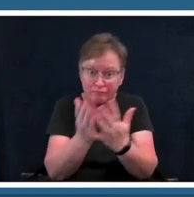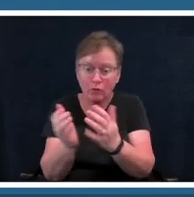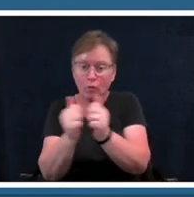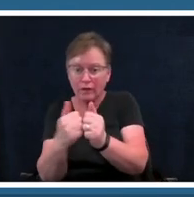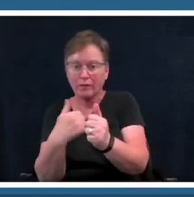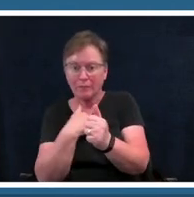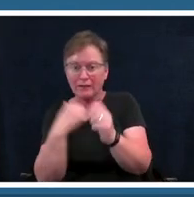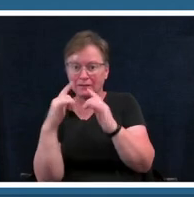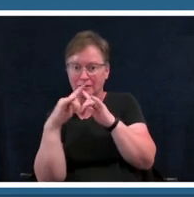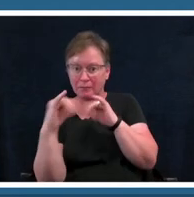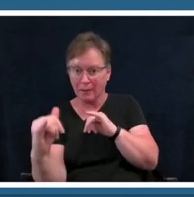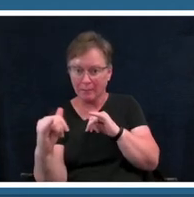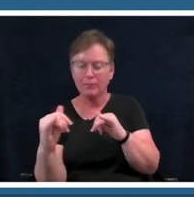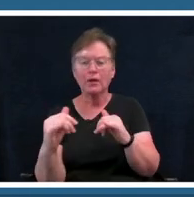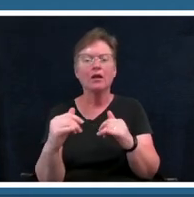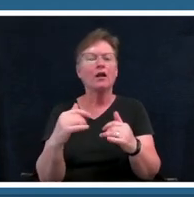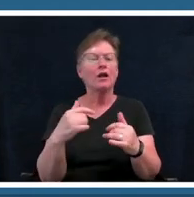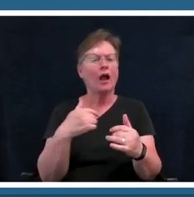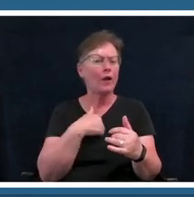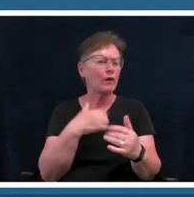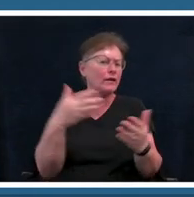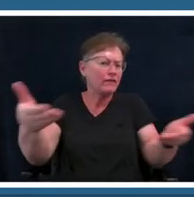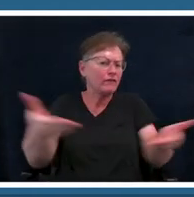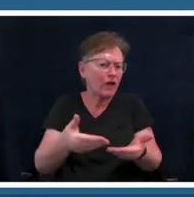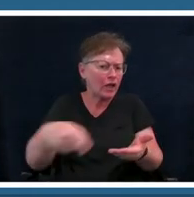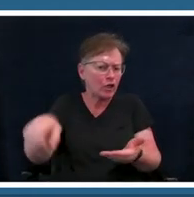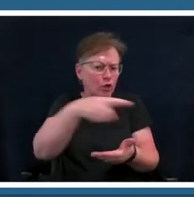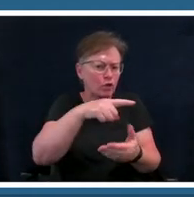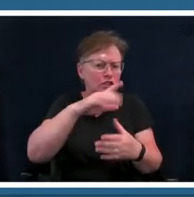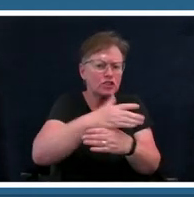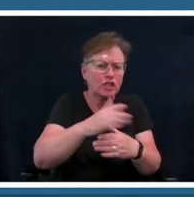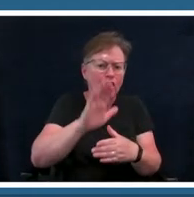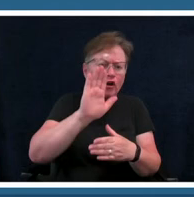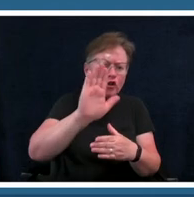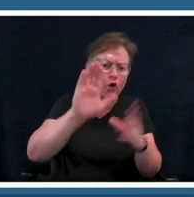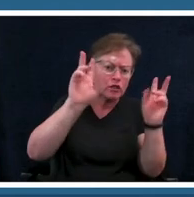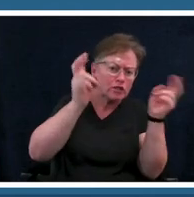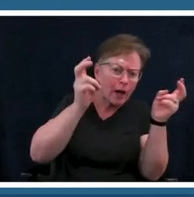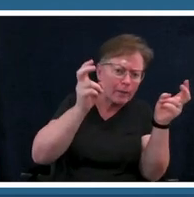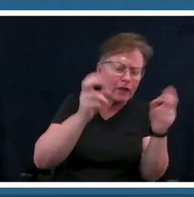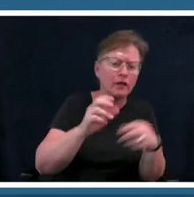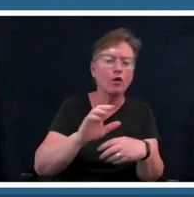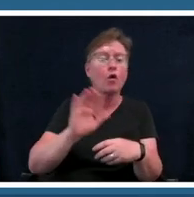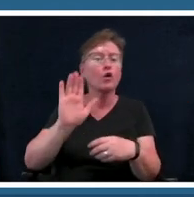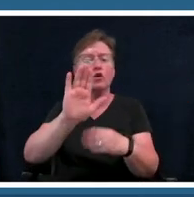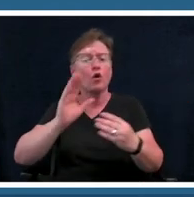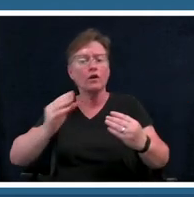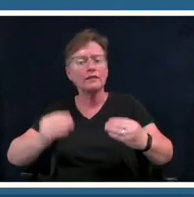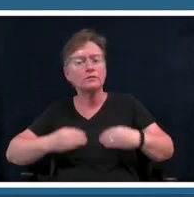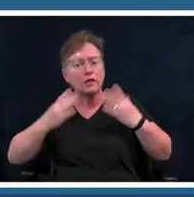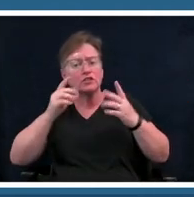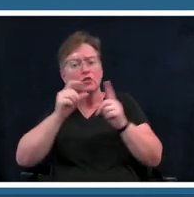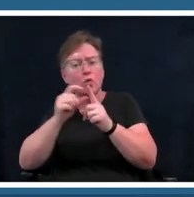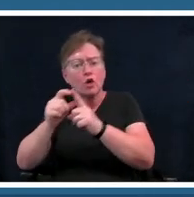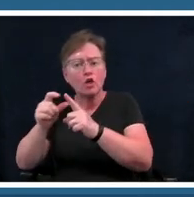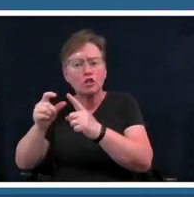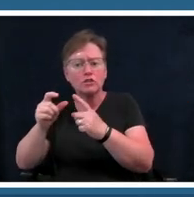i would invite you to share your topic or maybe your inspiration words in the q a box